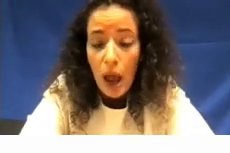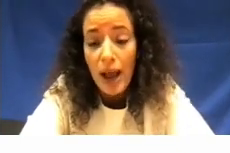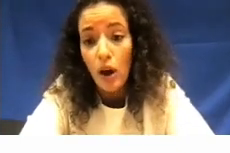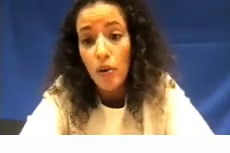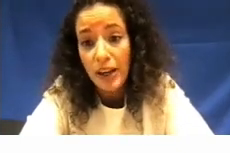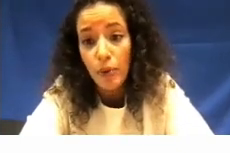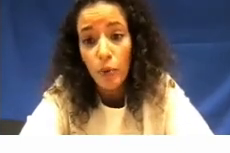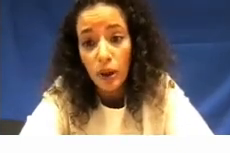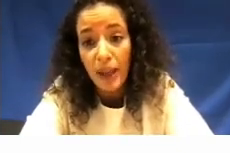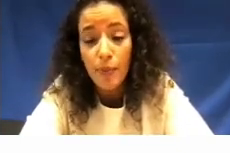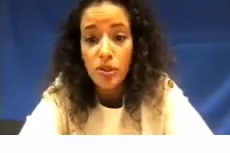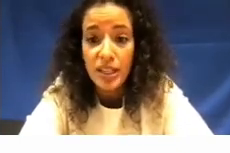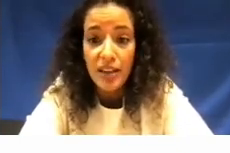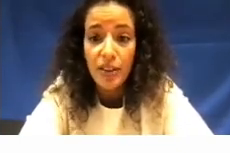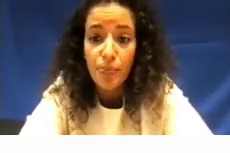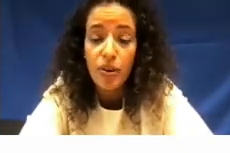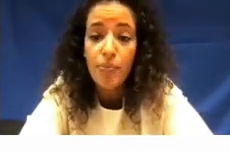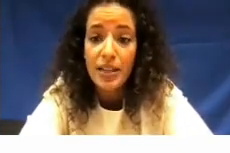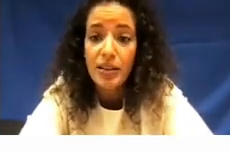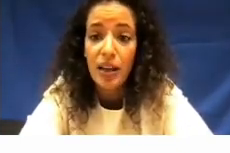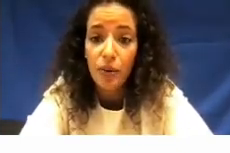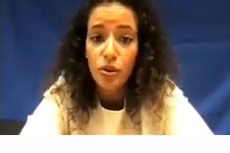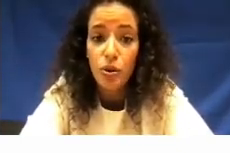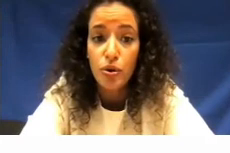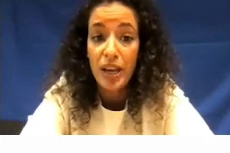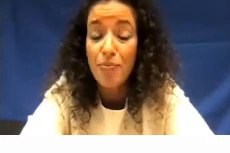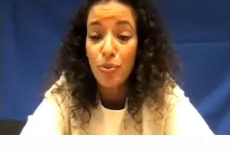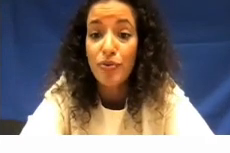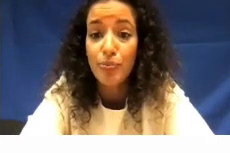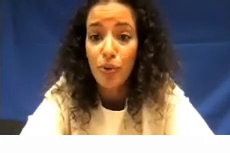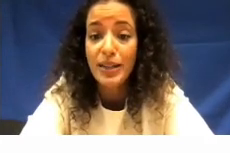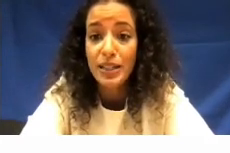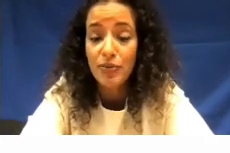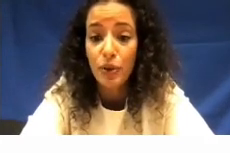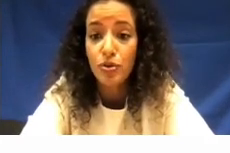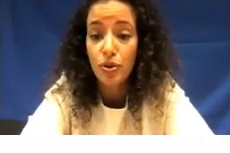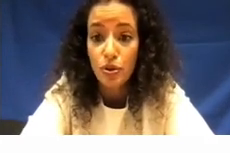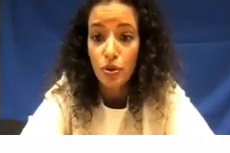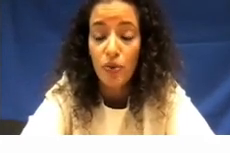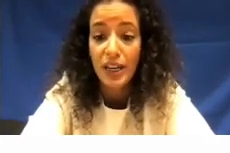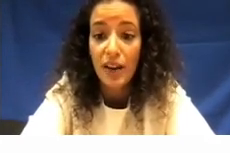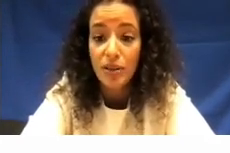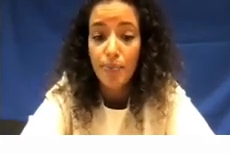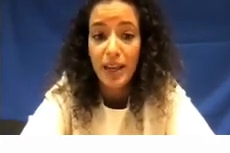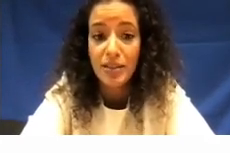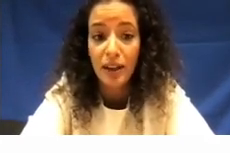and hopefully, we will be able to deliver the pre-BSL level 2 to improve some practice for students who already have some BSL